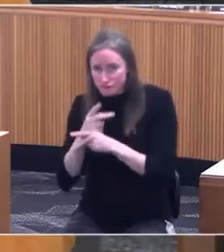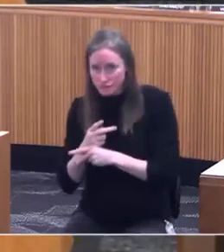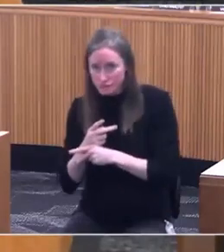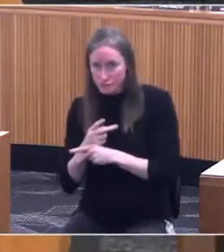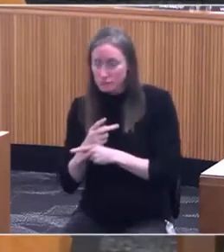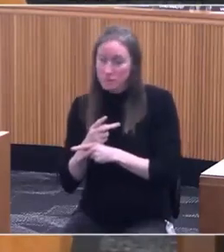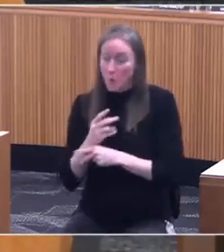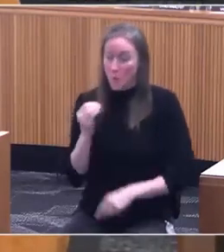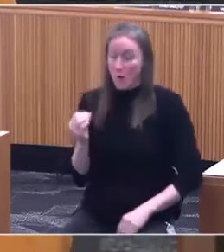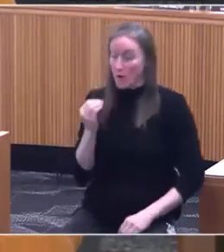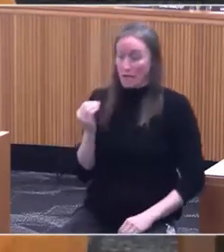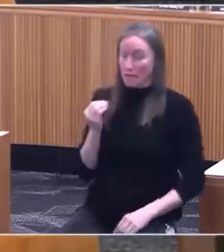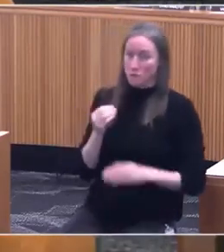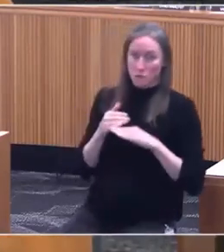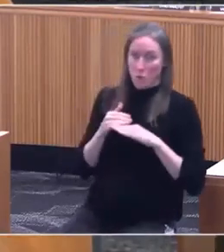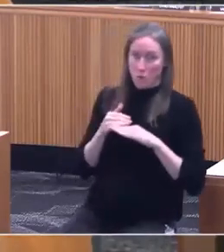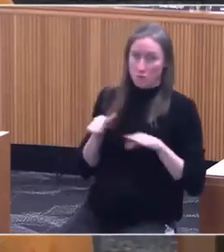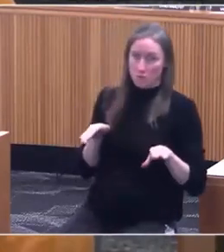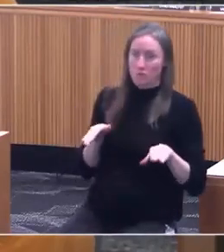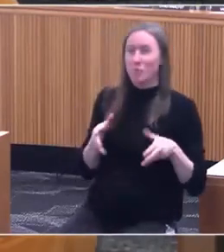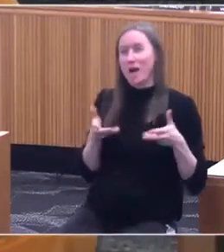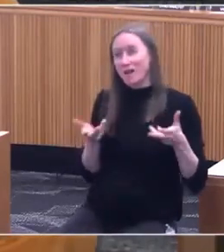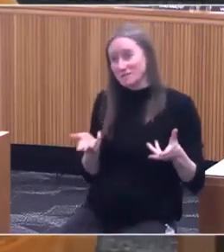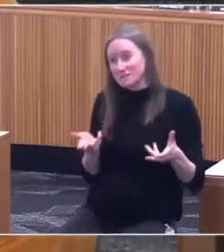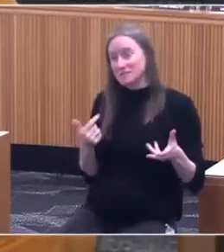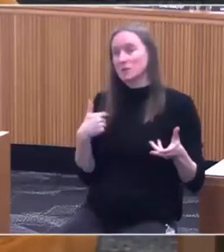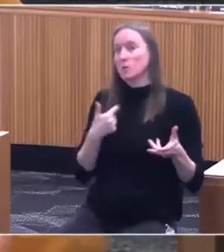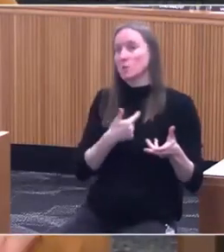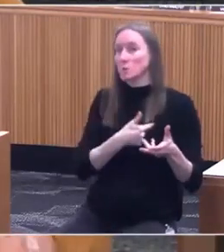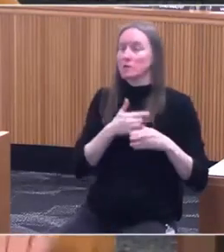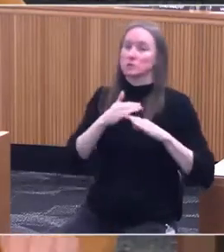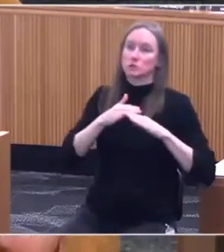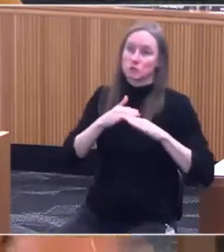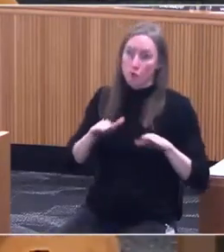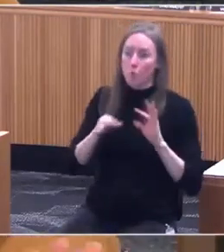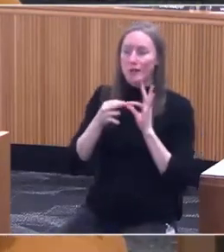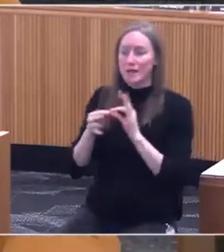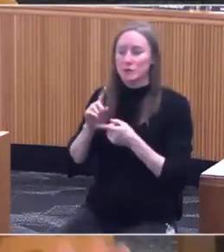Well, we don't on the Prescription Drug Affordability Board.